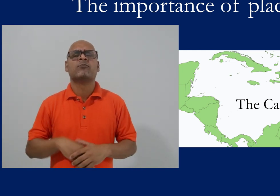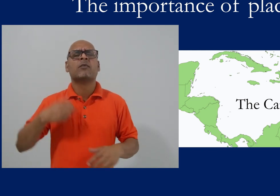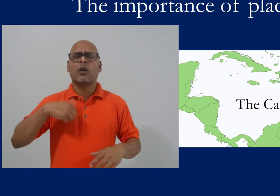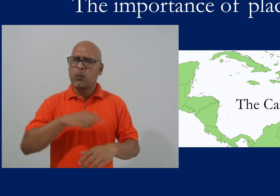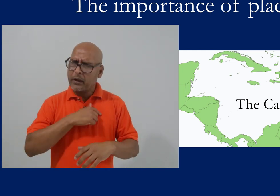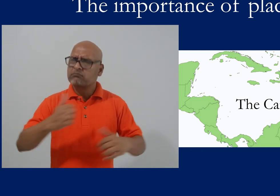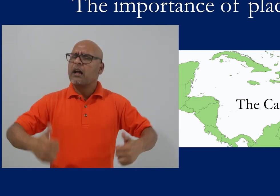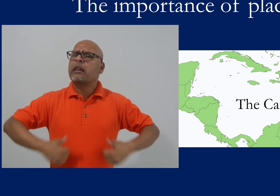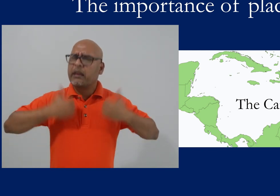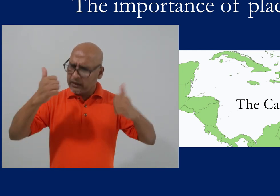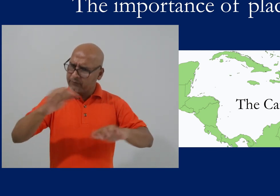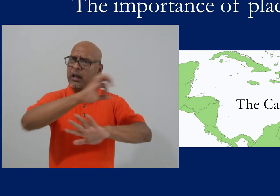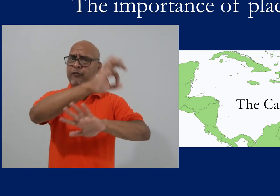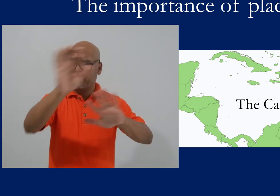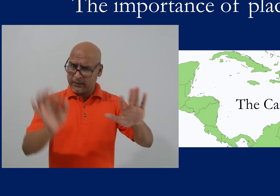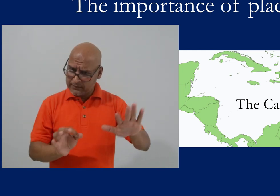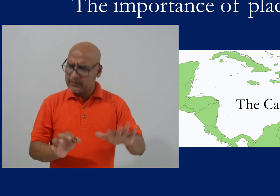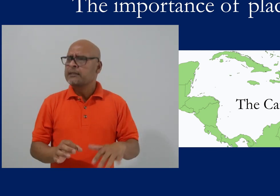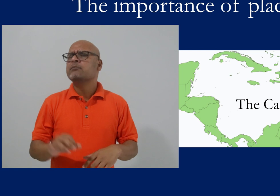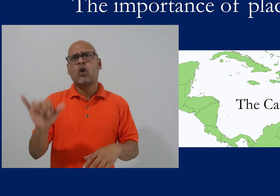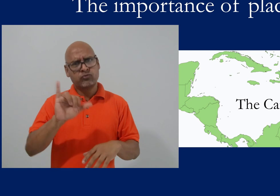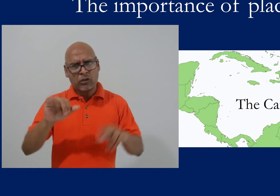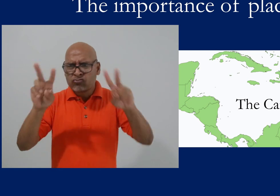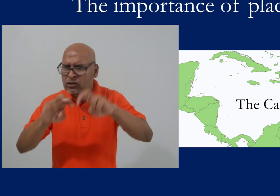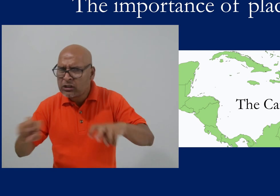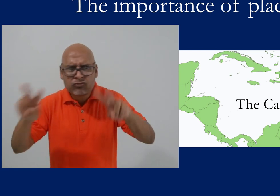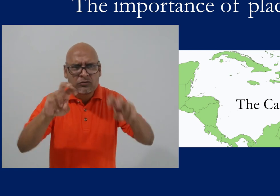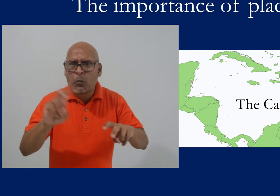I'm going to talk about the topic of place. We live in the Caribbean and we